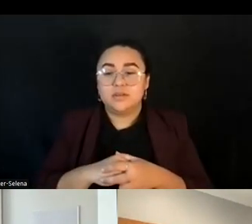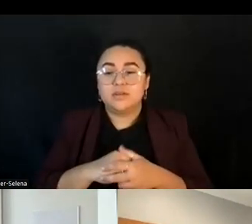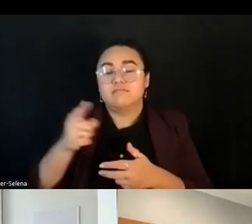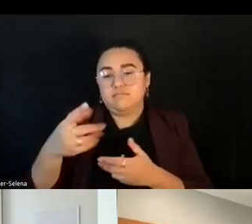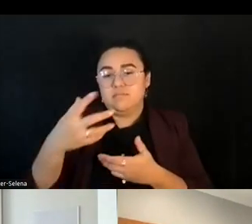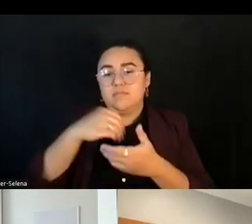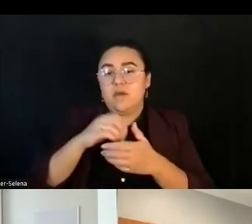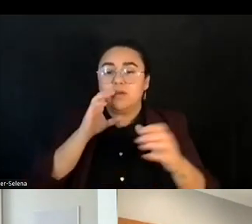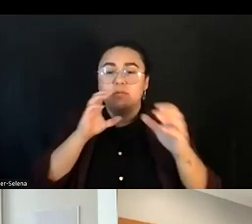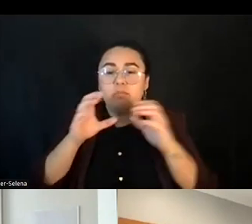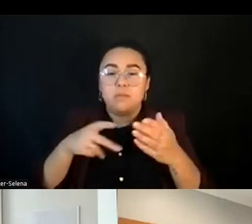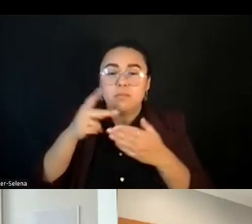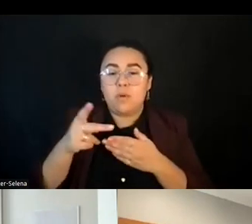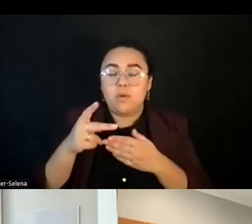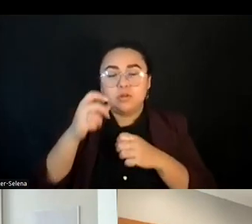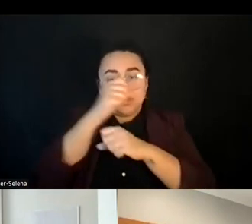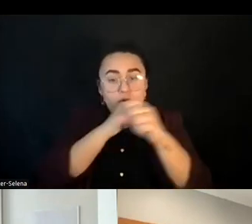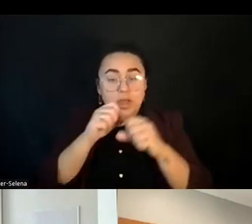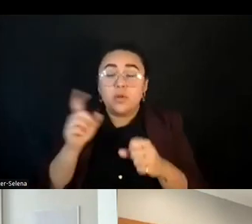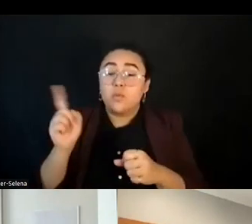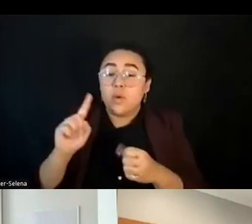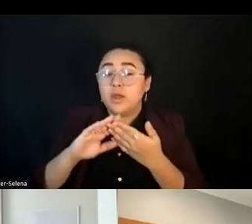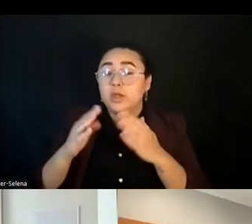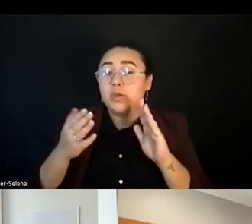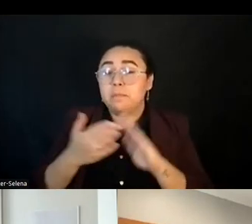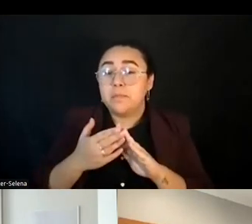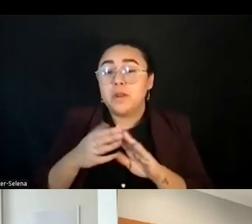and Strategies at Community Coalition in South Los Angeles.